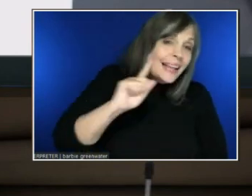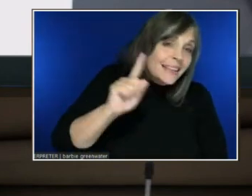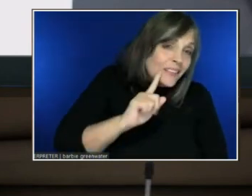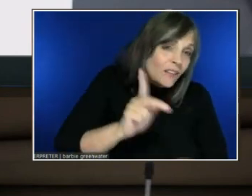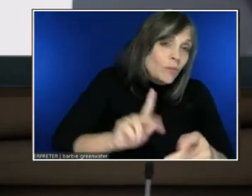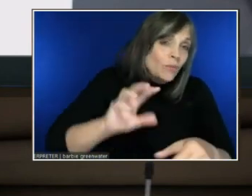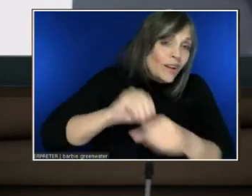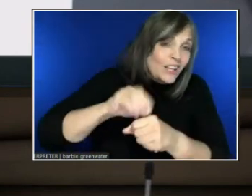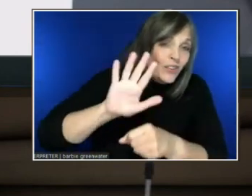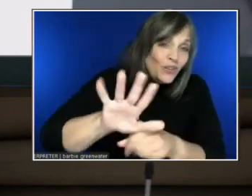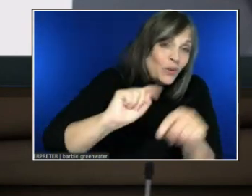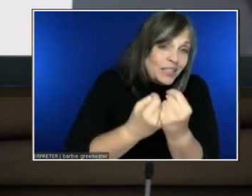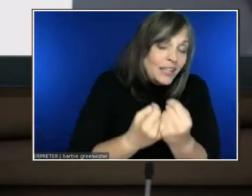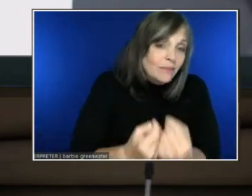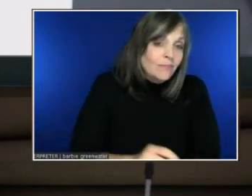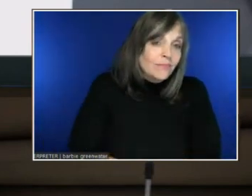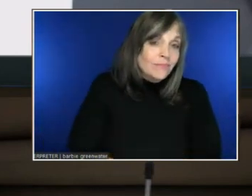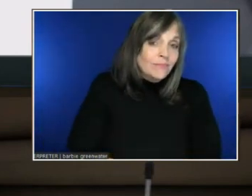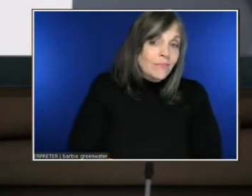If not, why not?